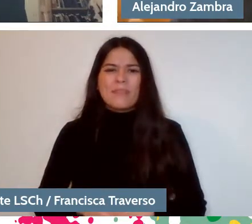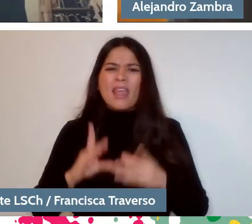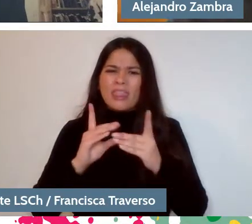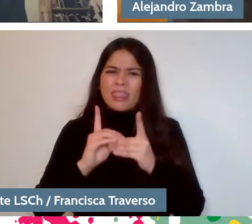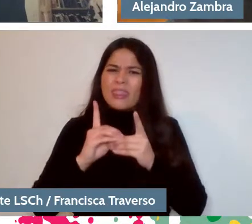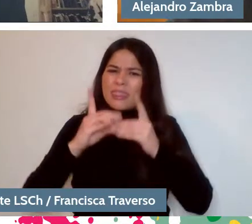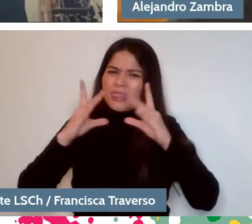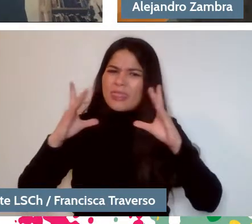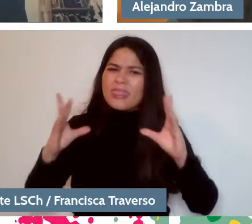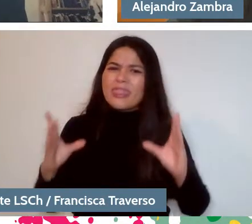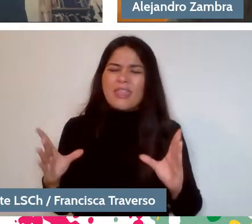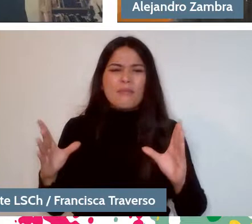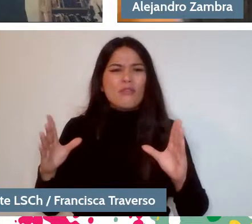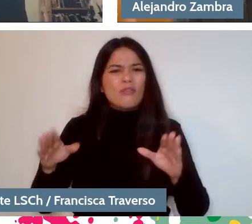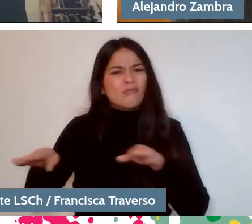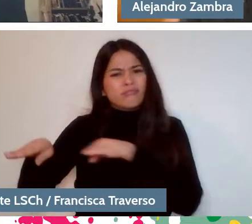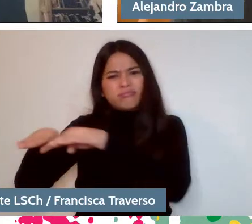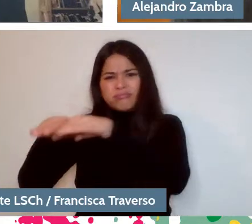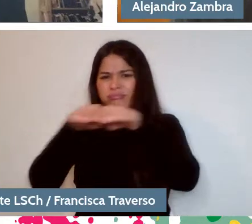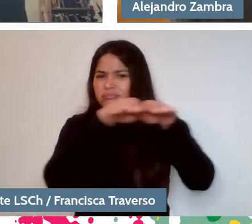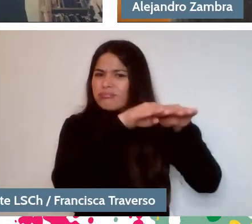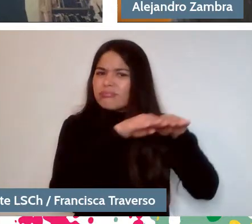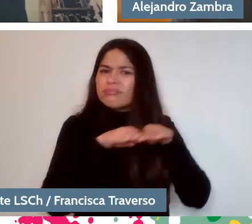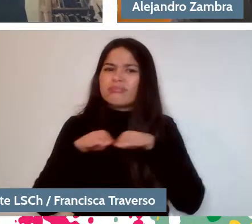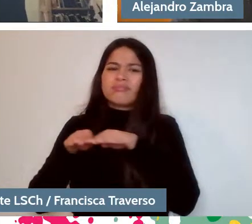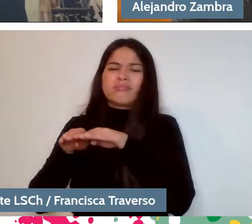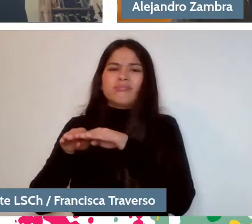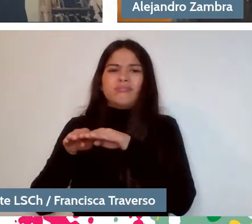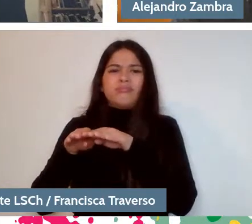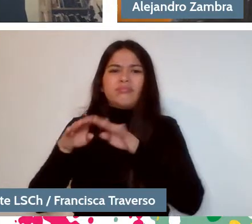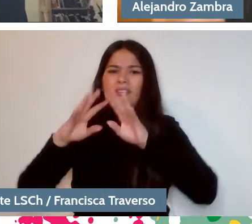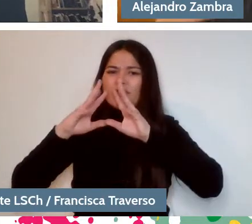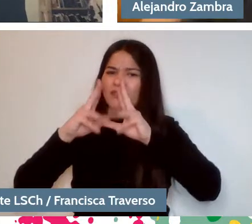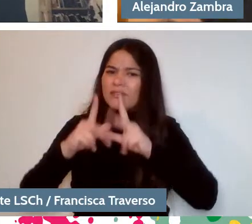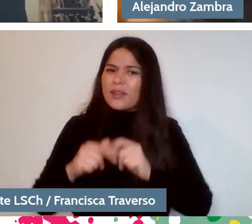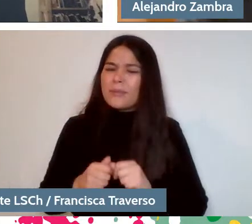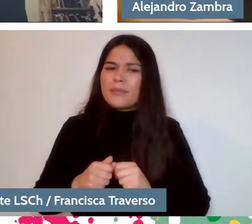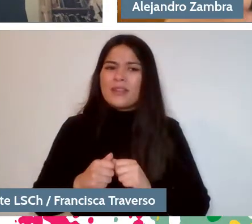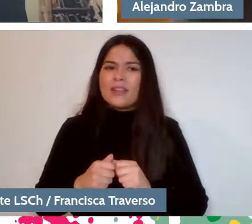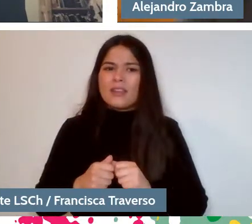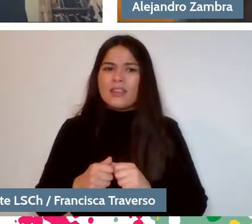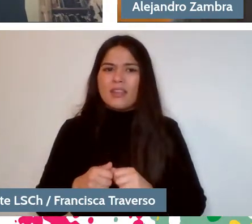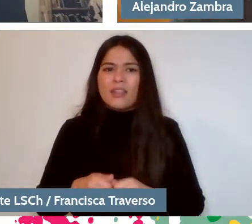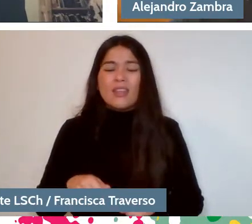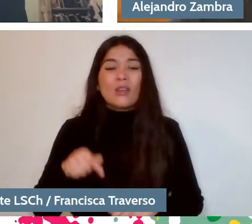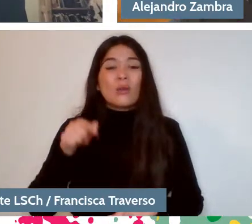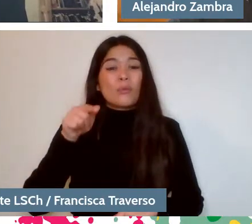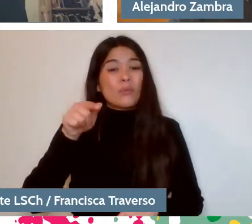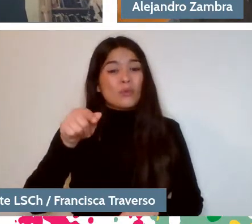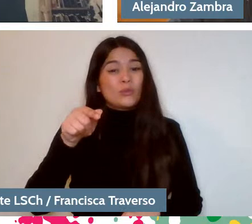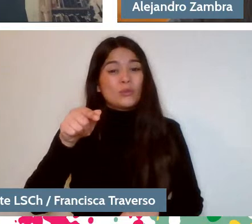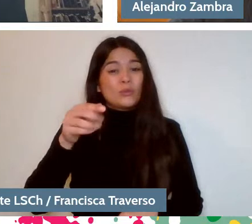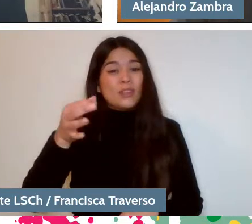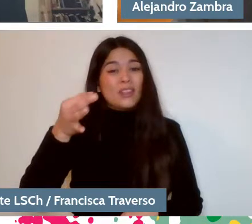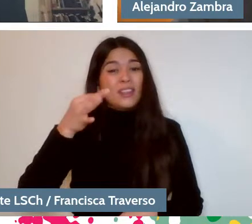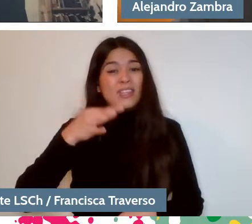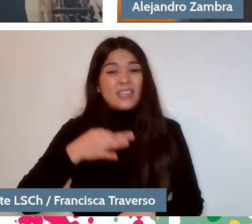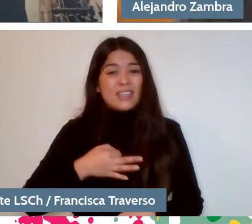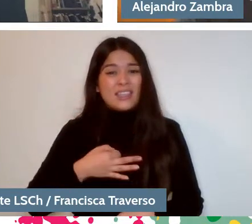I mean, because it comes from the family and it comes from, as you said, from an oral tradition